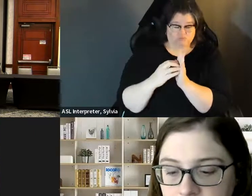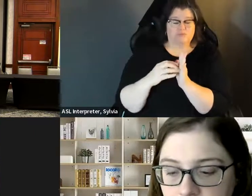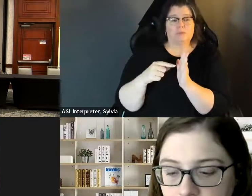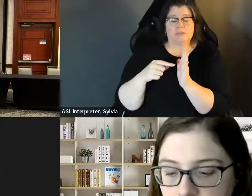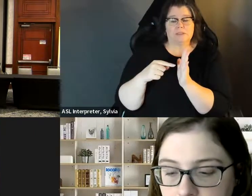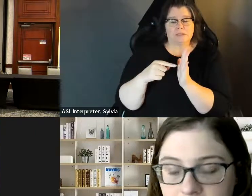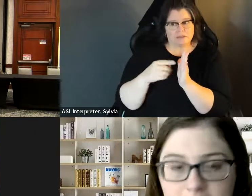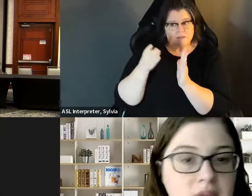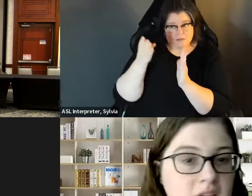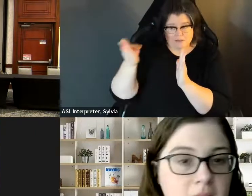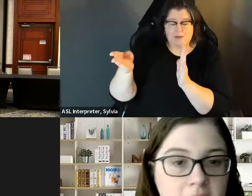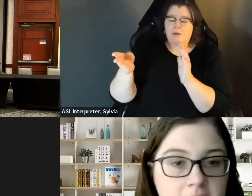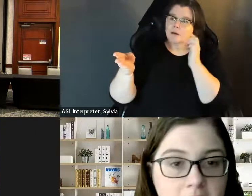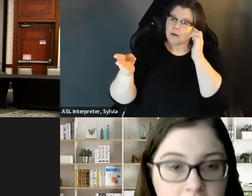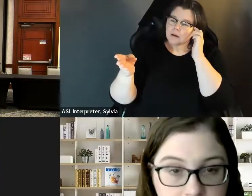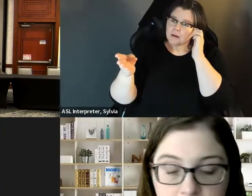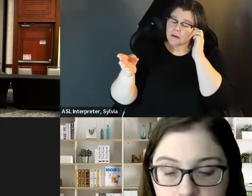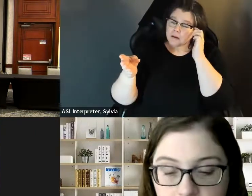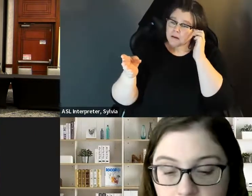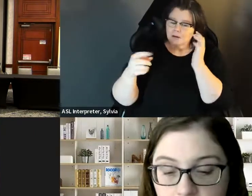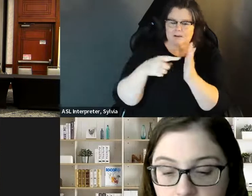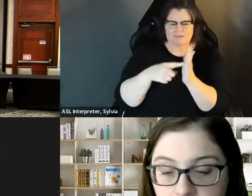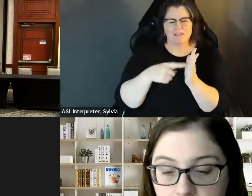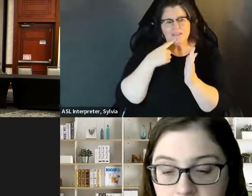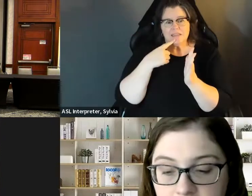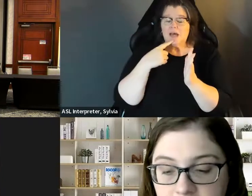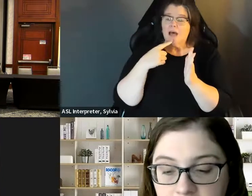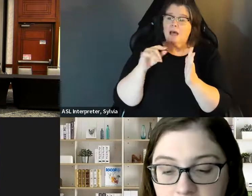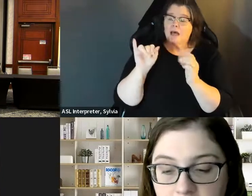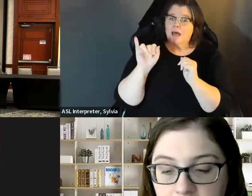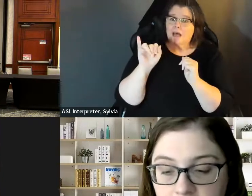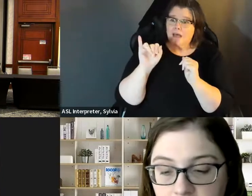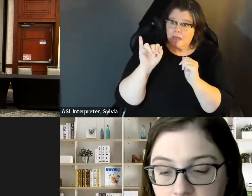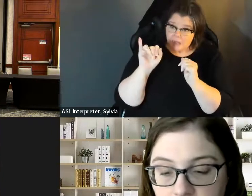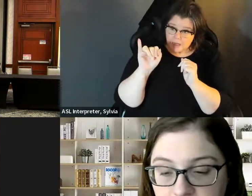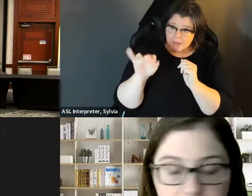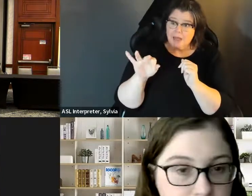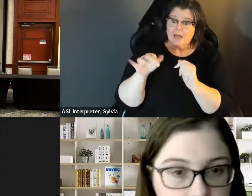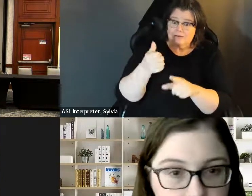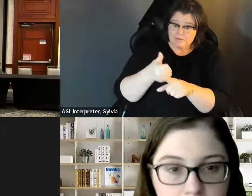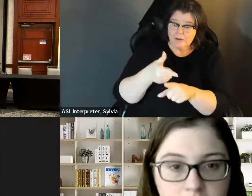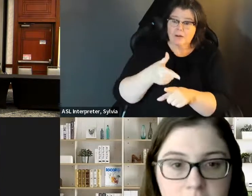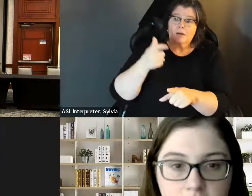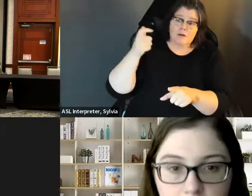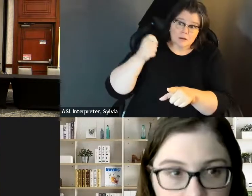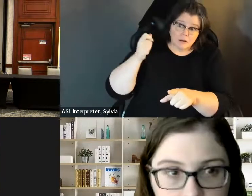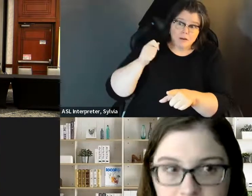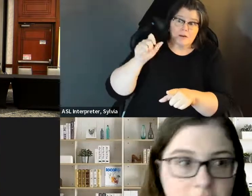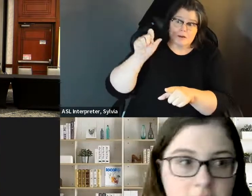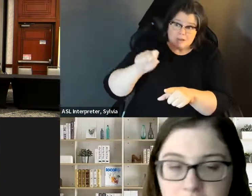In July. It's Senate Bill 45, 95, That's a very long title, but it's a very short piece of legislation. long title but it's a very short piece of legislation and